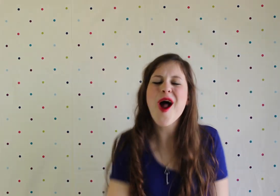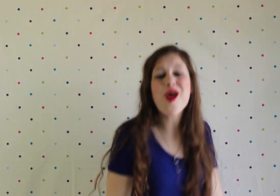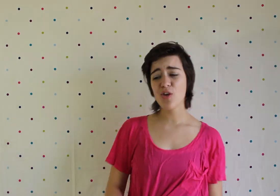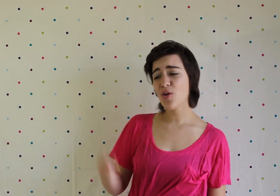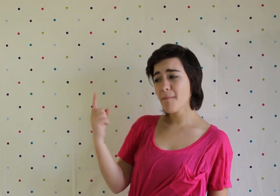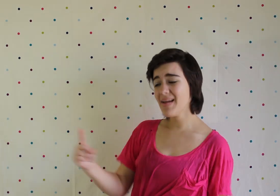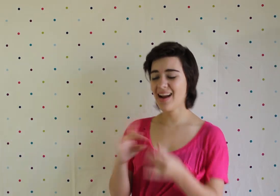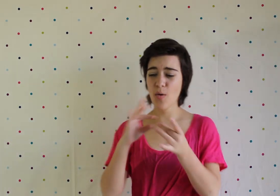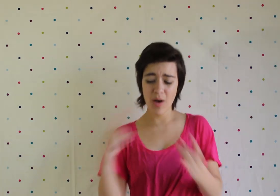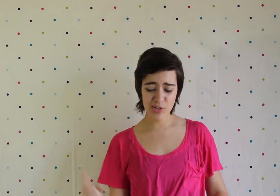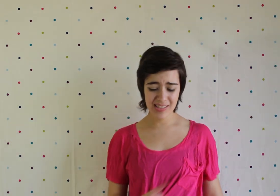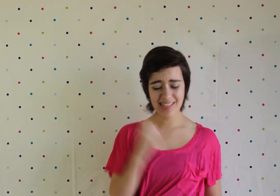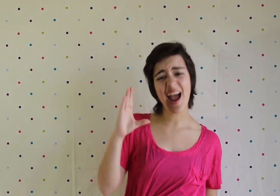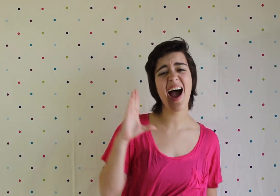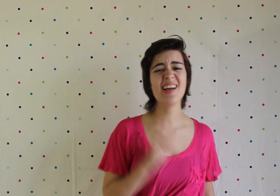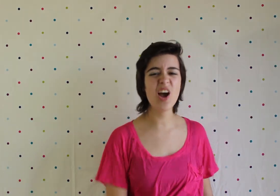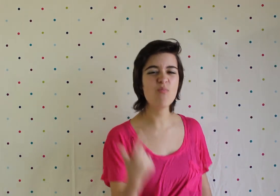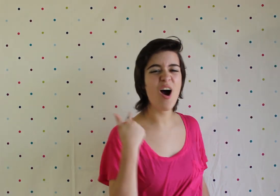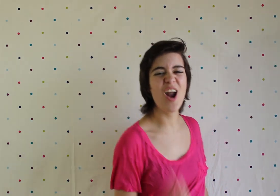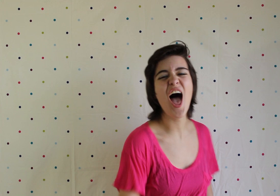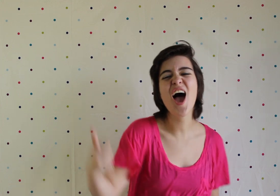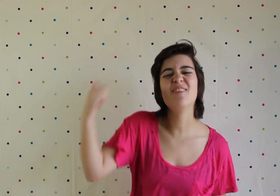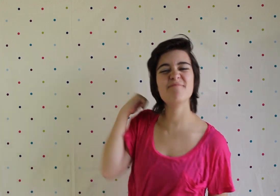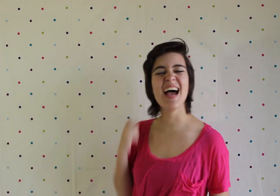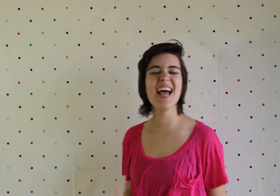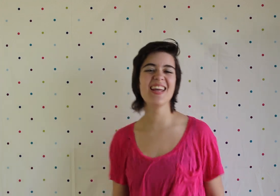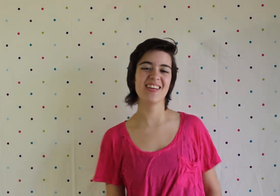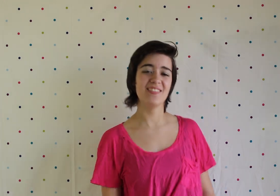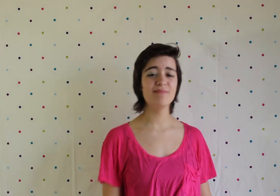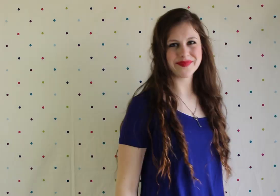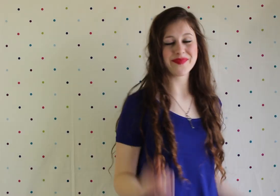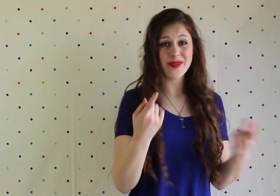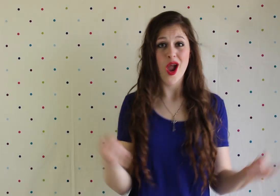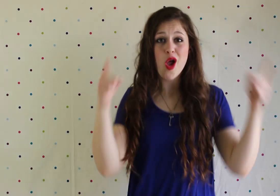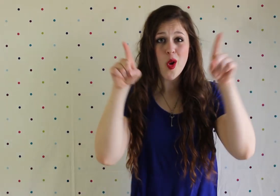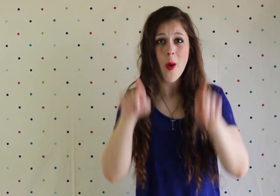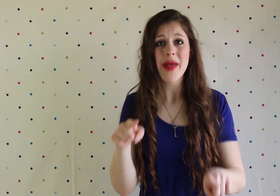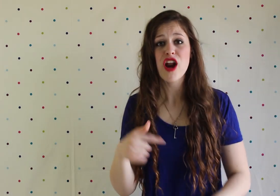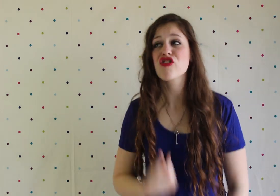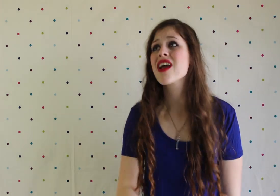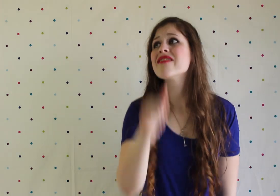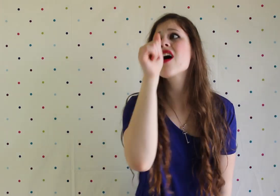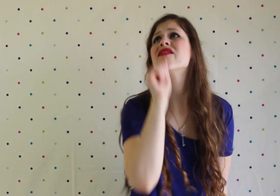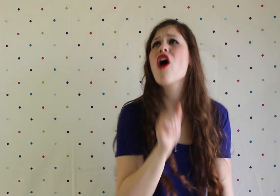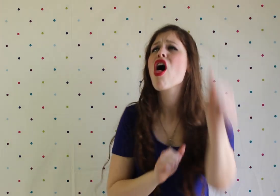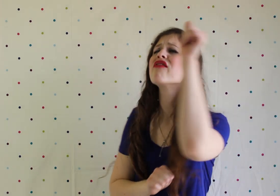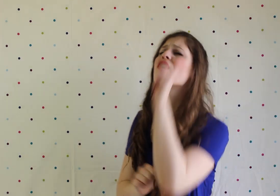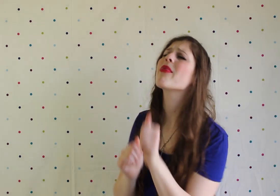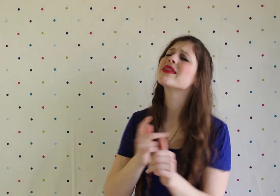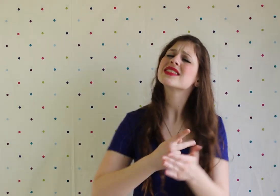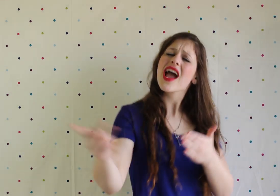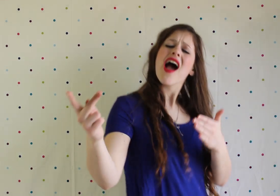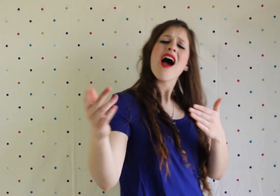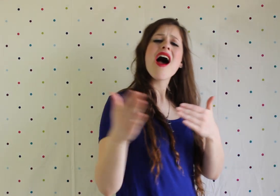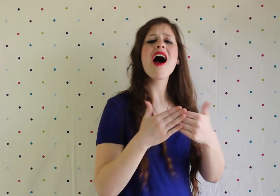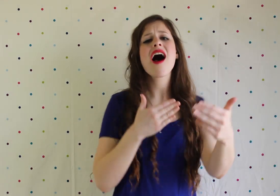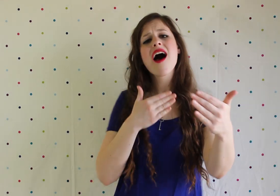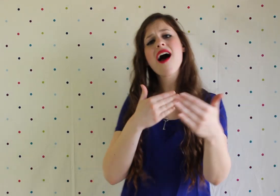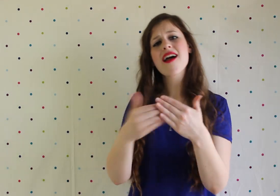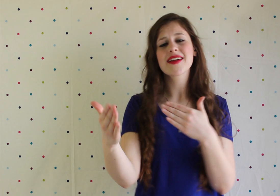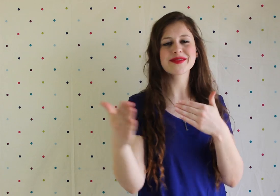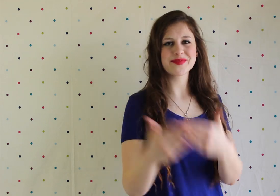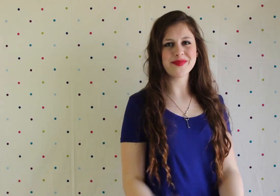No matter what you say, it won't hurt me No matter if I fall from the sky